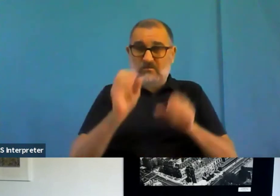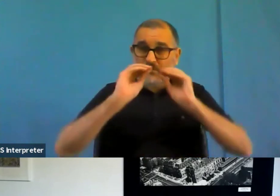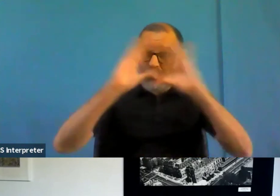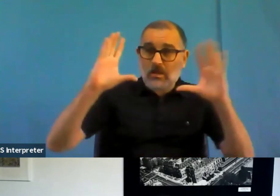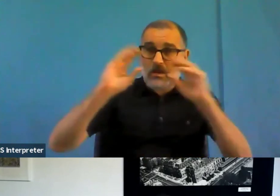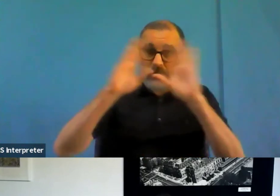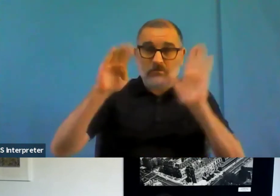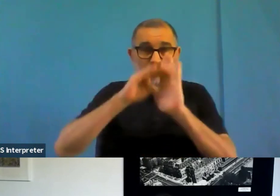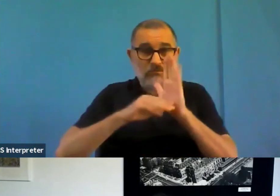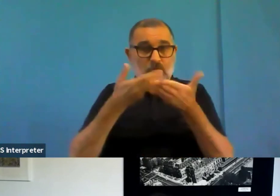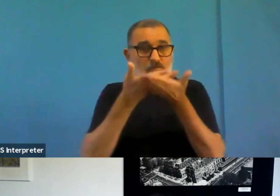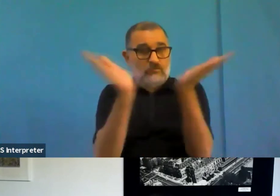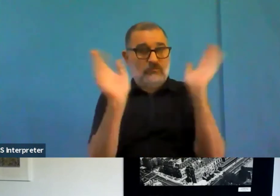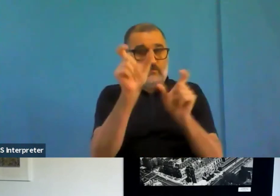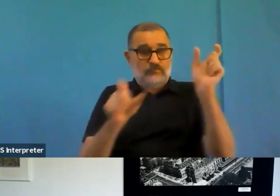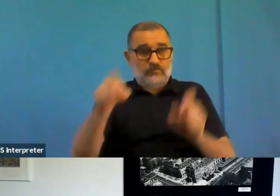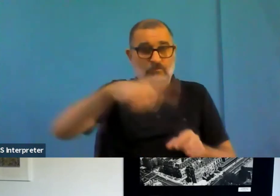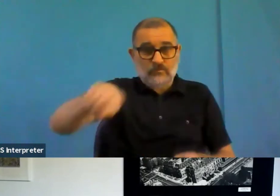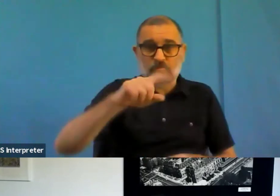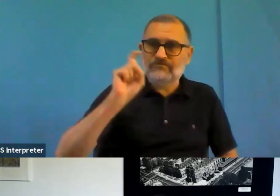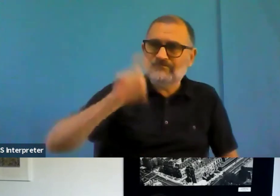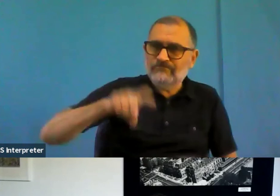directive itself, is that, you know, I think we all can see this potential by having a